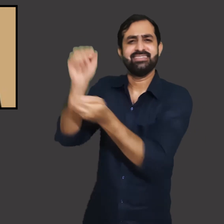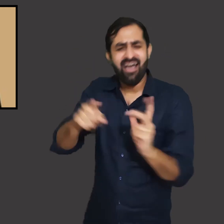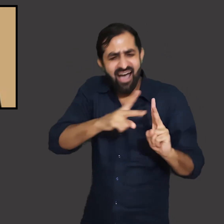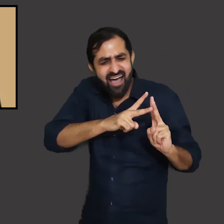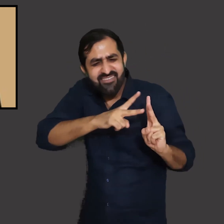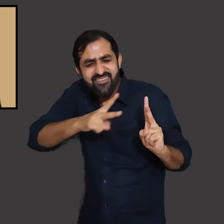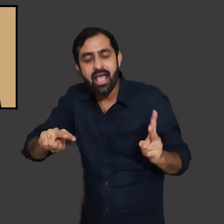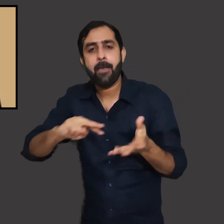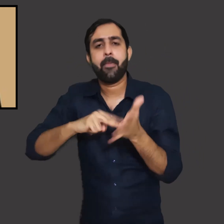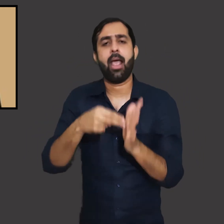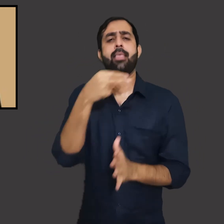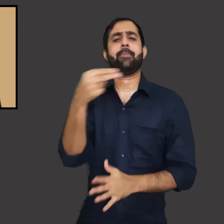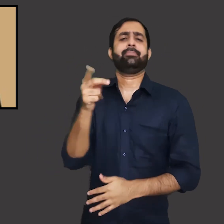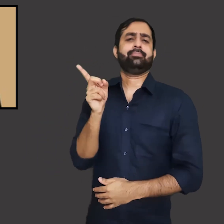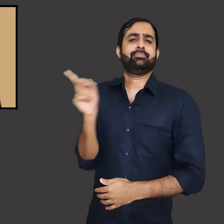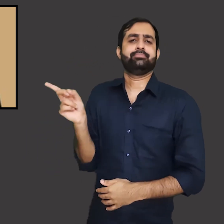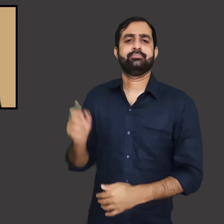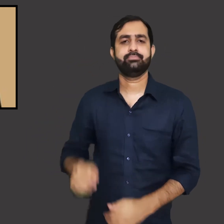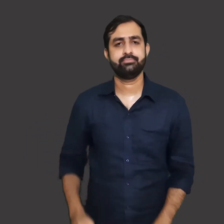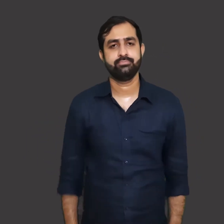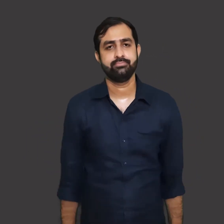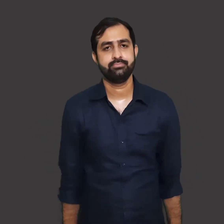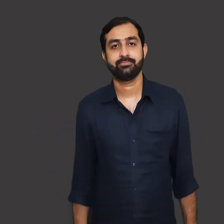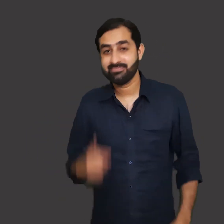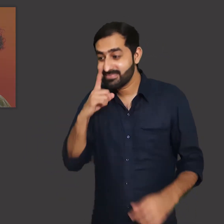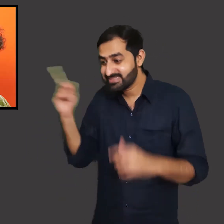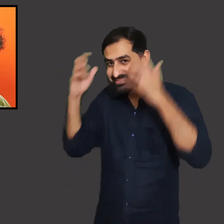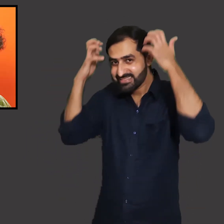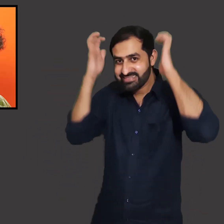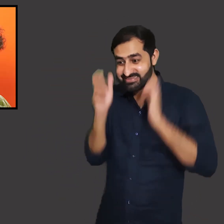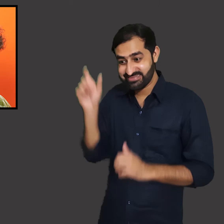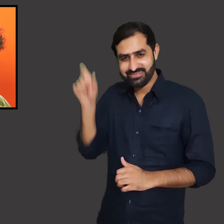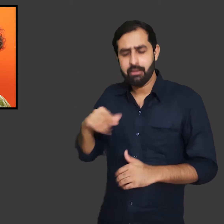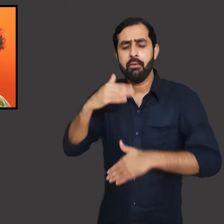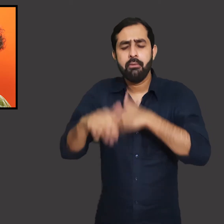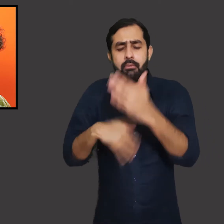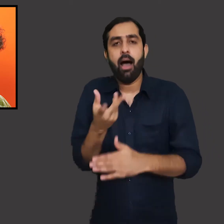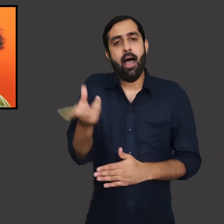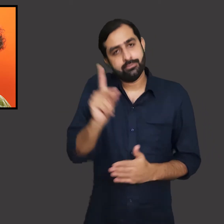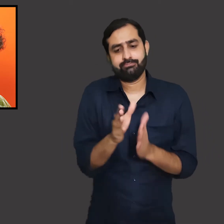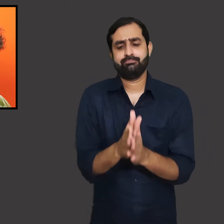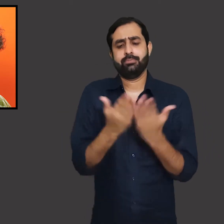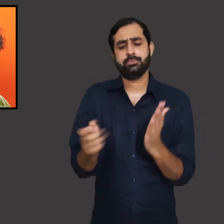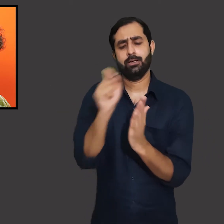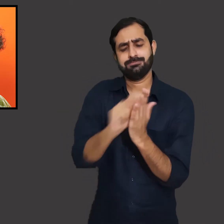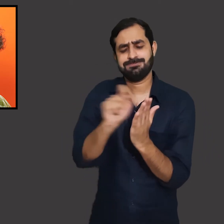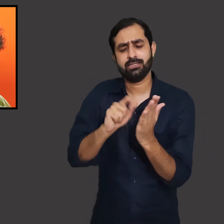Similarly, different awards are given by Indian Government. Arundhati Roy wrote another book.